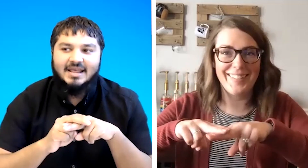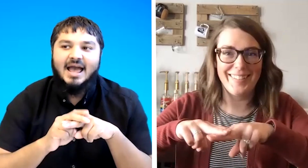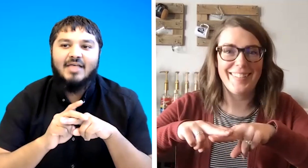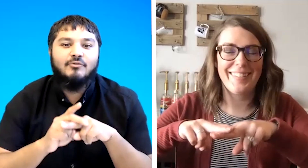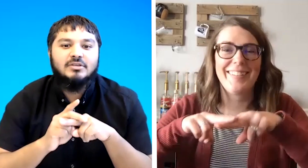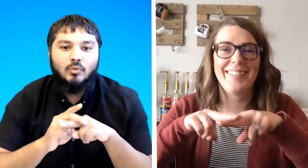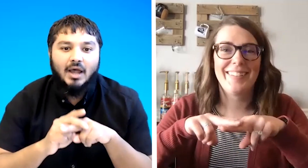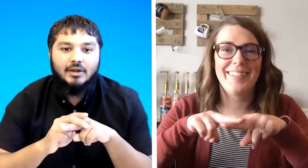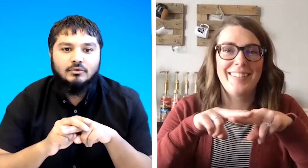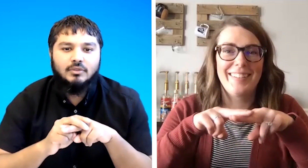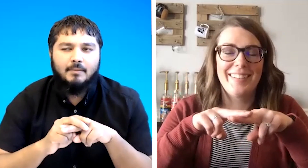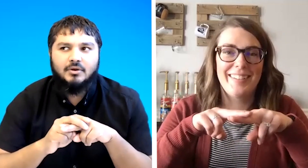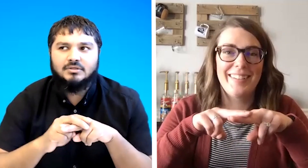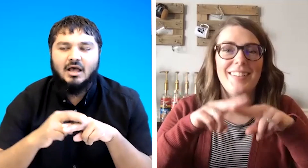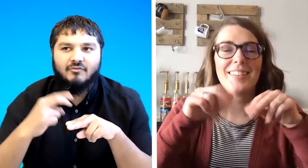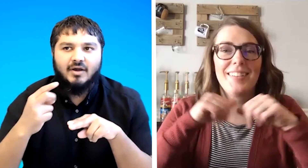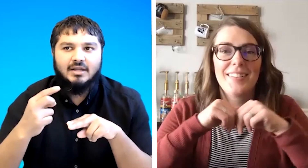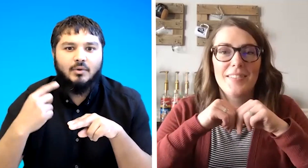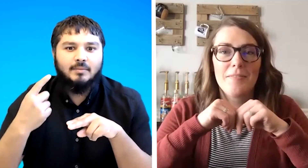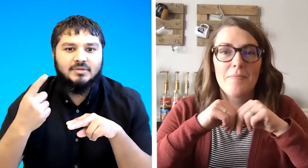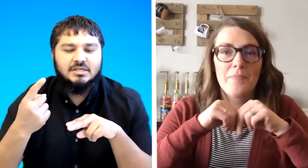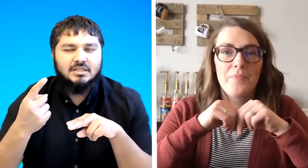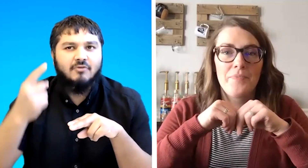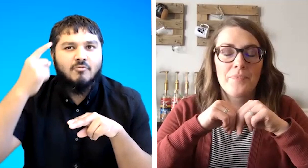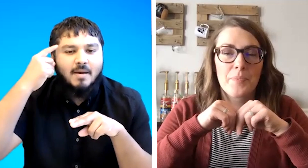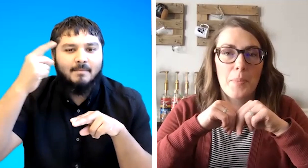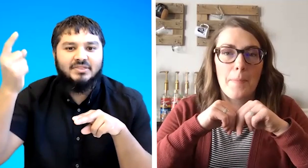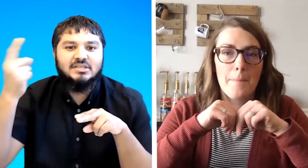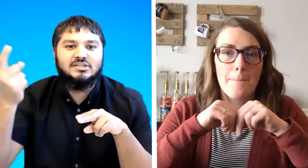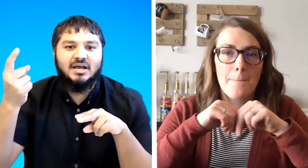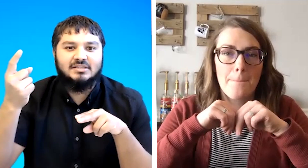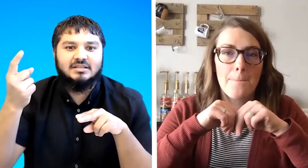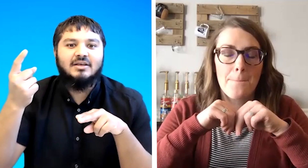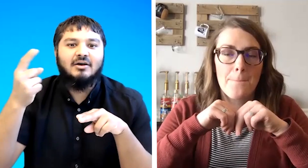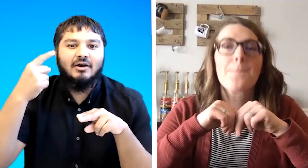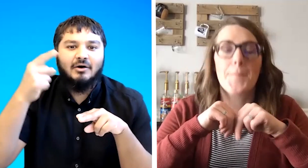and the reason why i do that because i find it when i'm teaching they remember these signs when